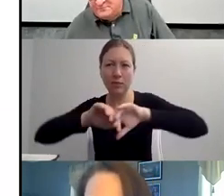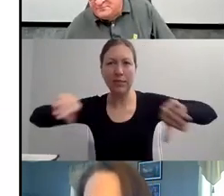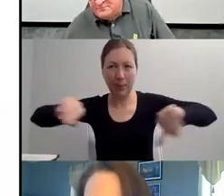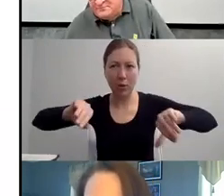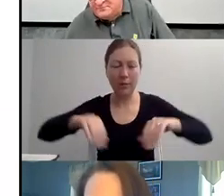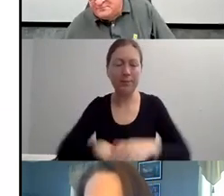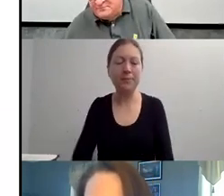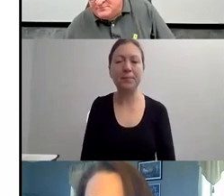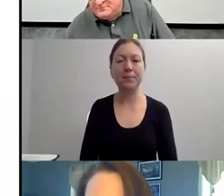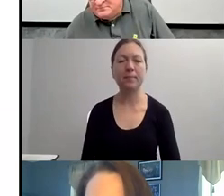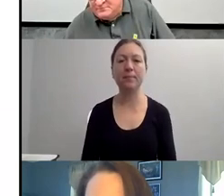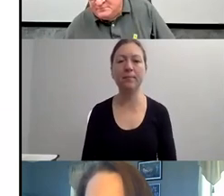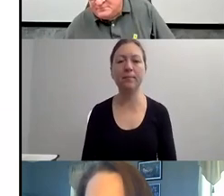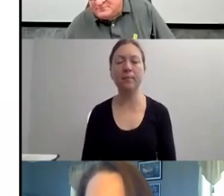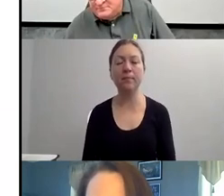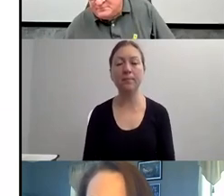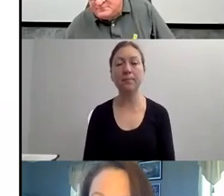TELEVISION AND FILM.